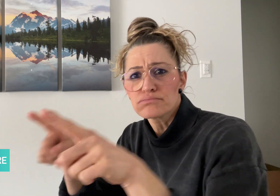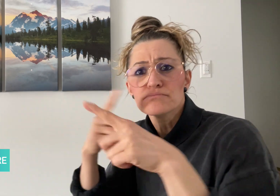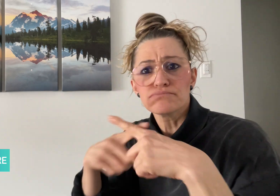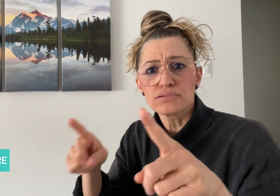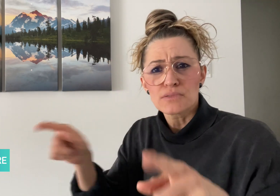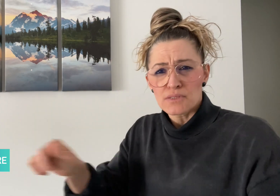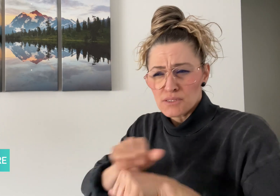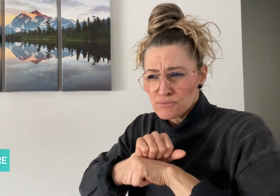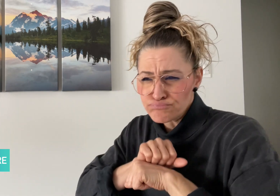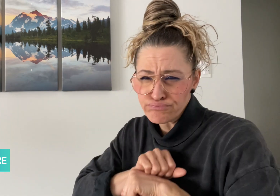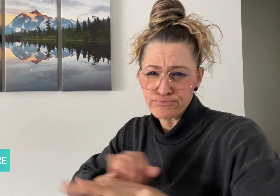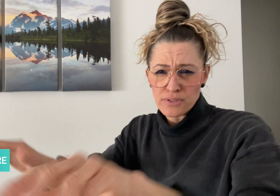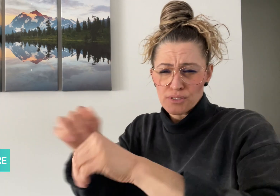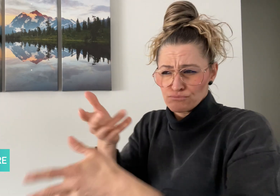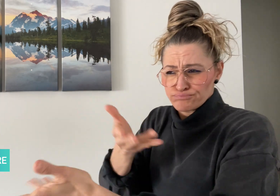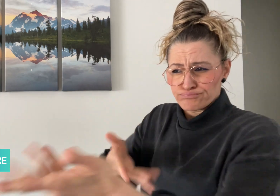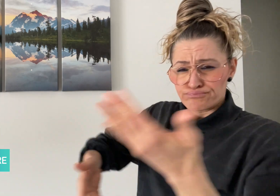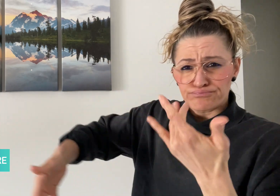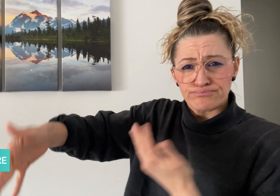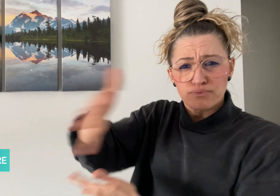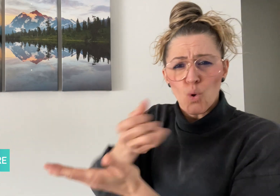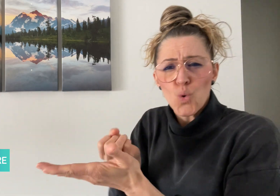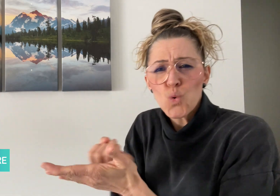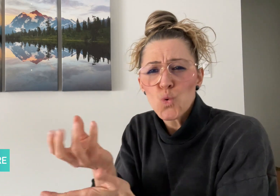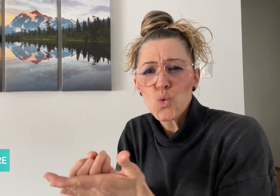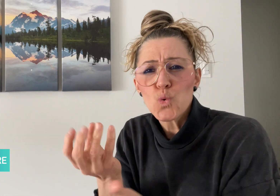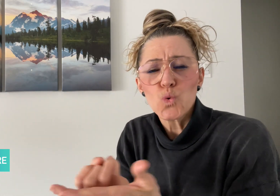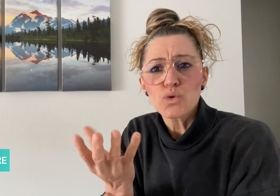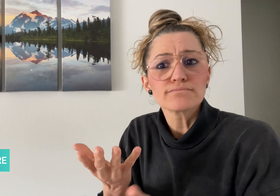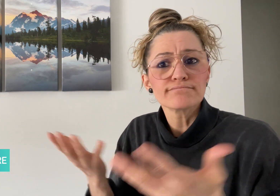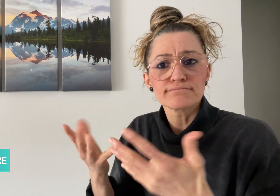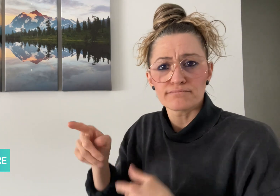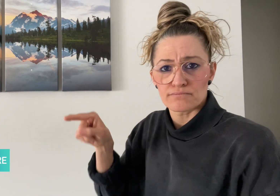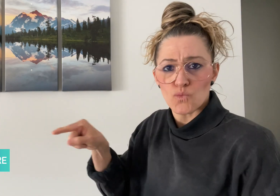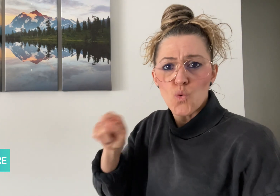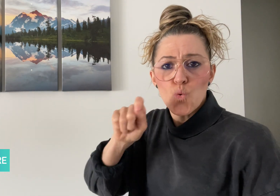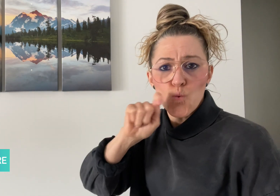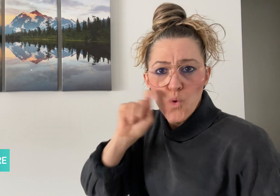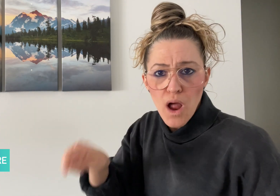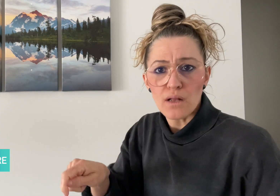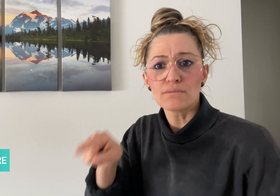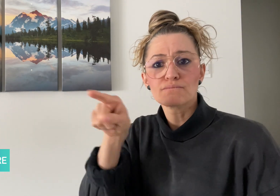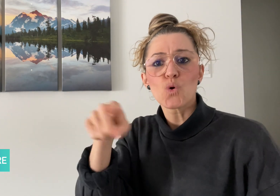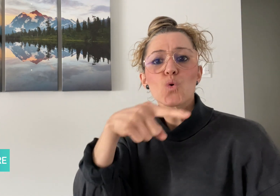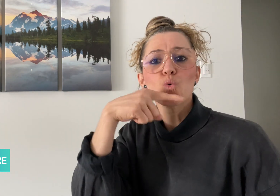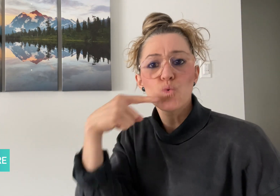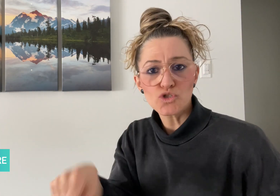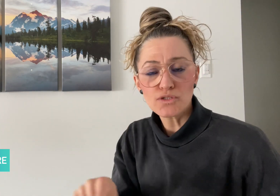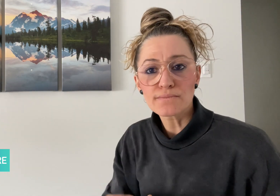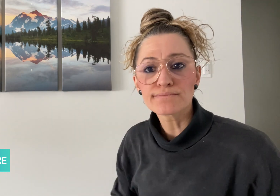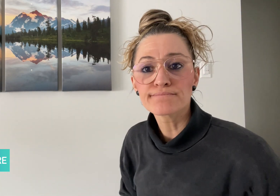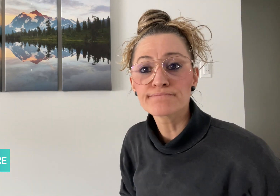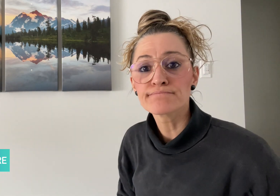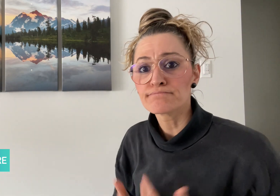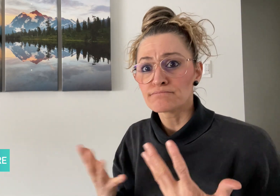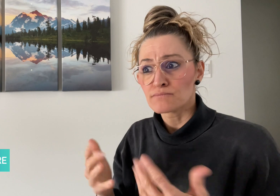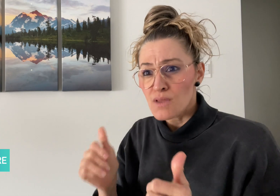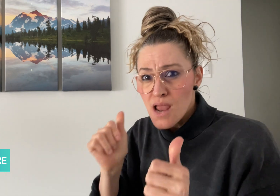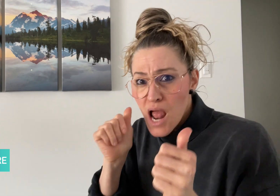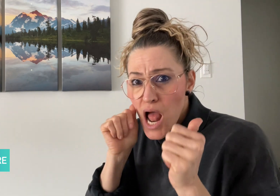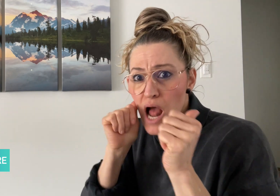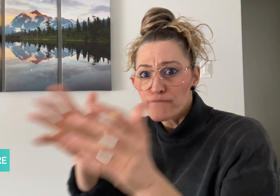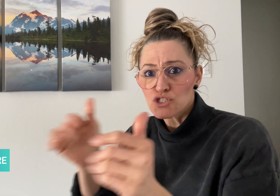about Russia and Ukraine, and it is also an everyday topic